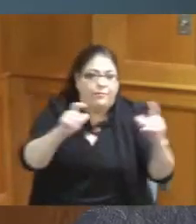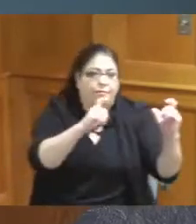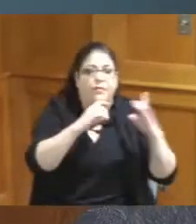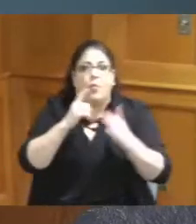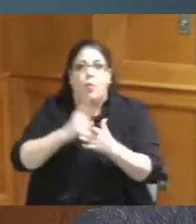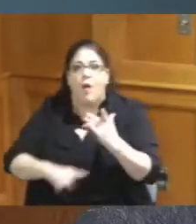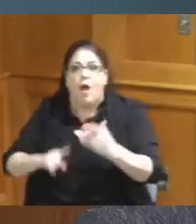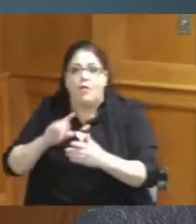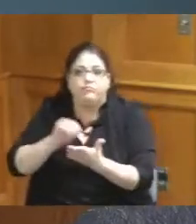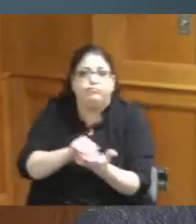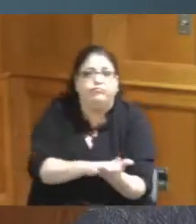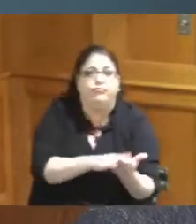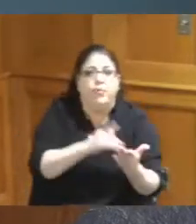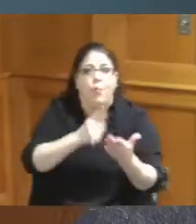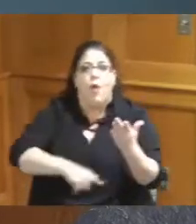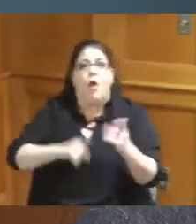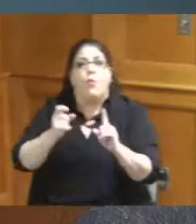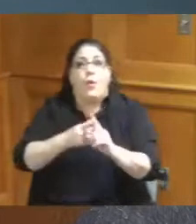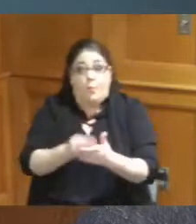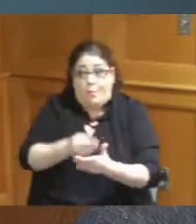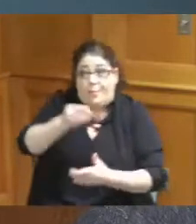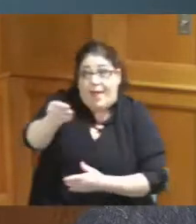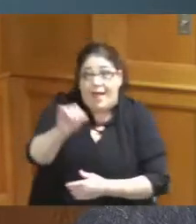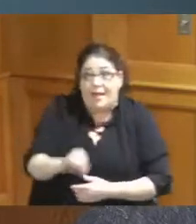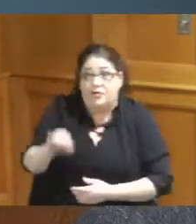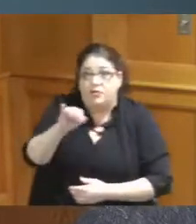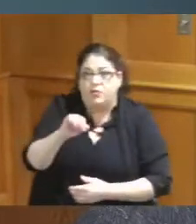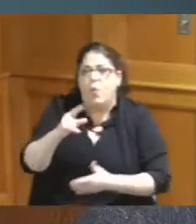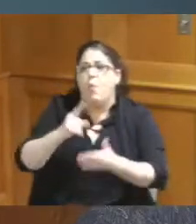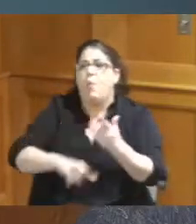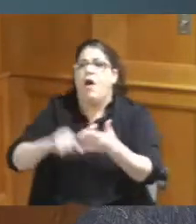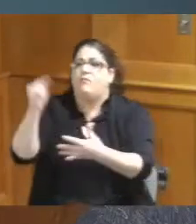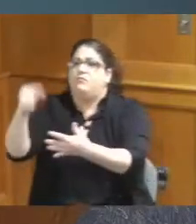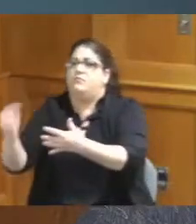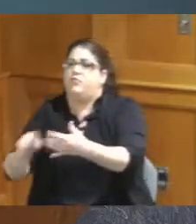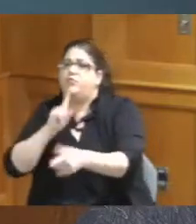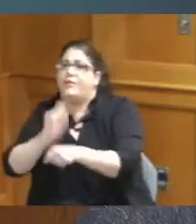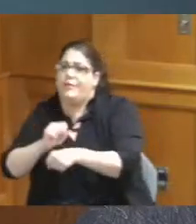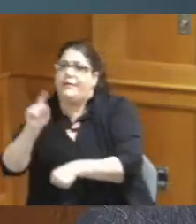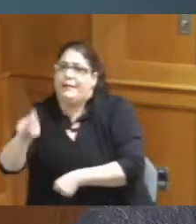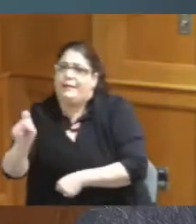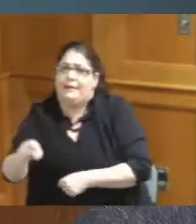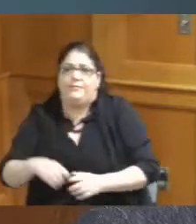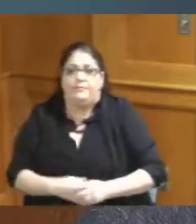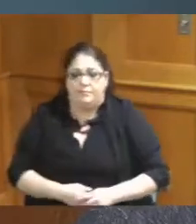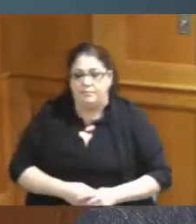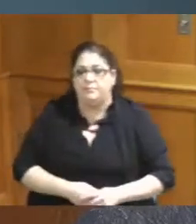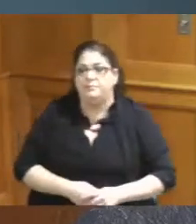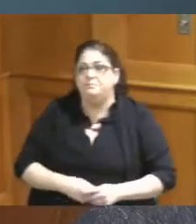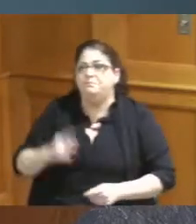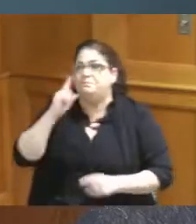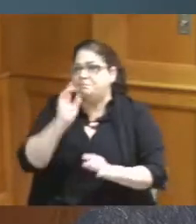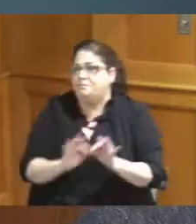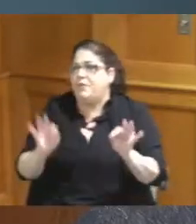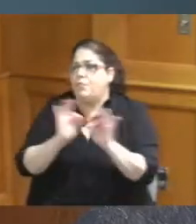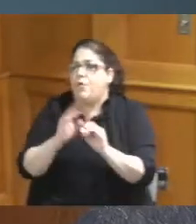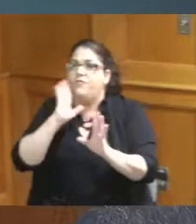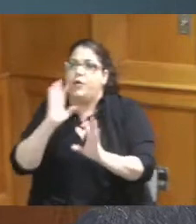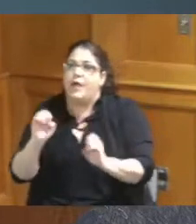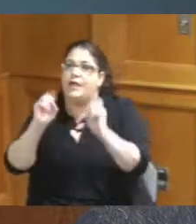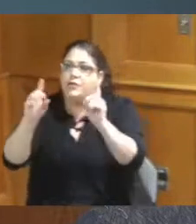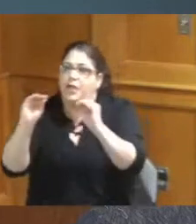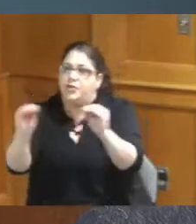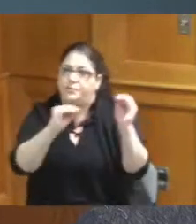insurance plan for a possible a disaster if it were to occur so I think that's important also